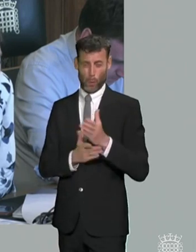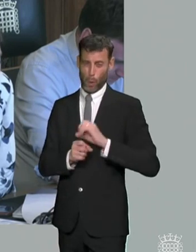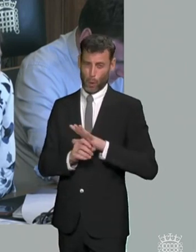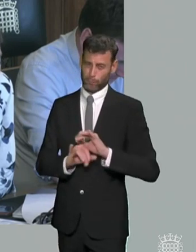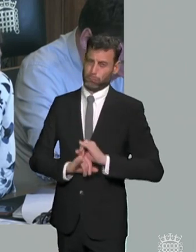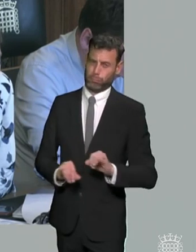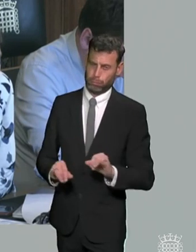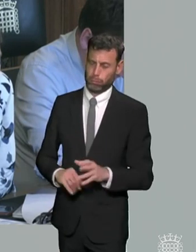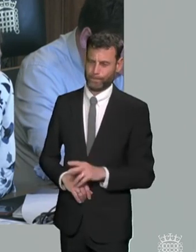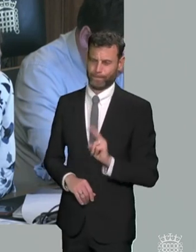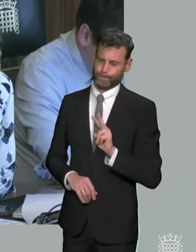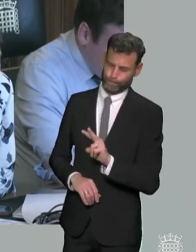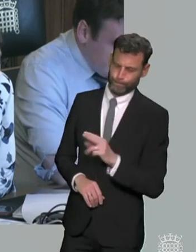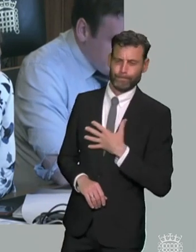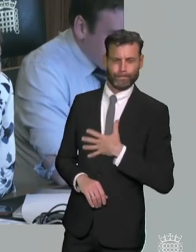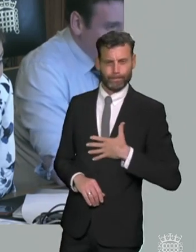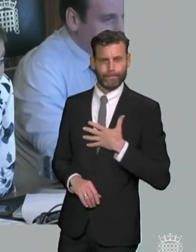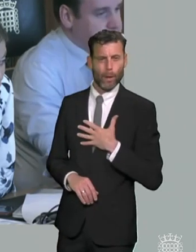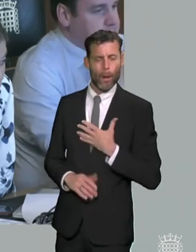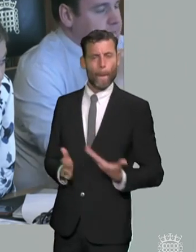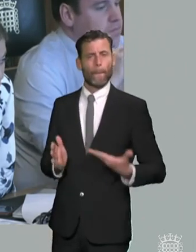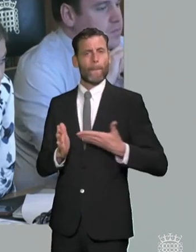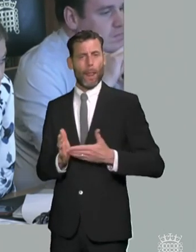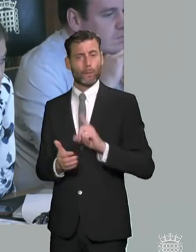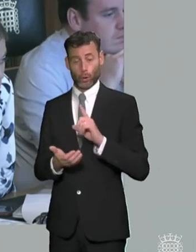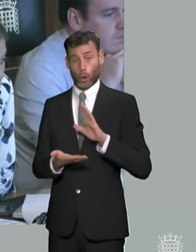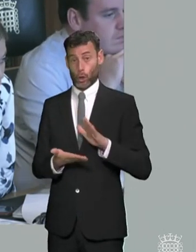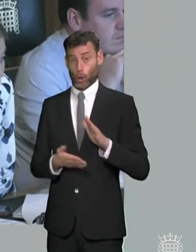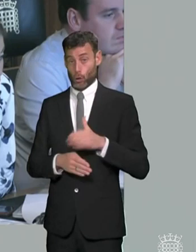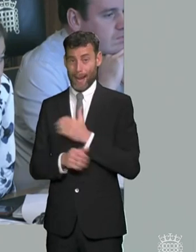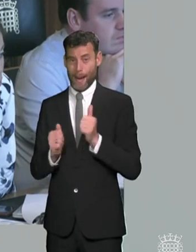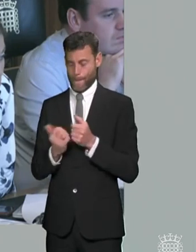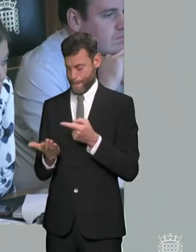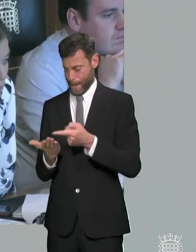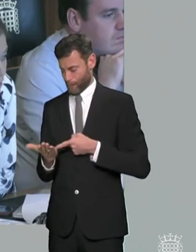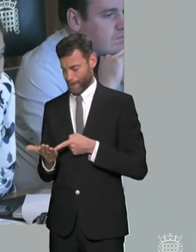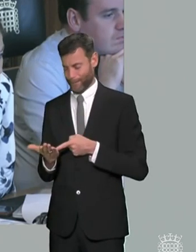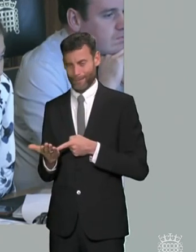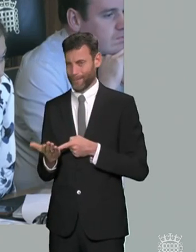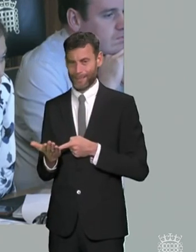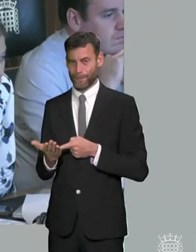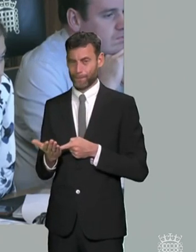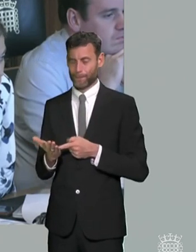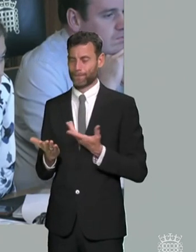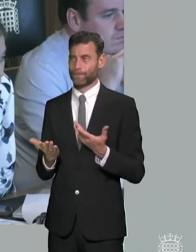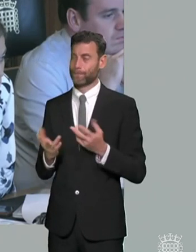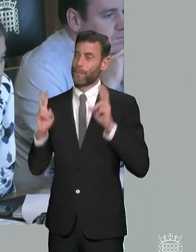but also of the failure of the green paper to get to the bottom of those